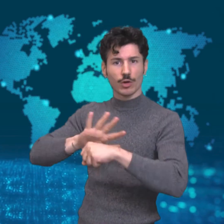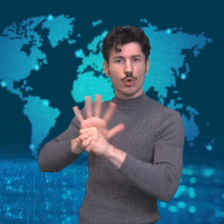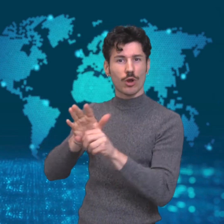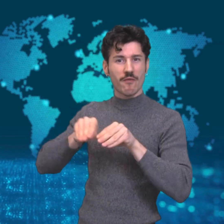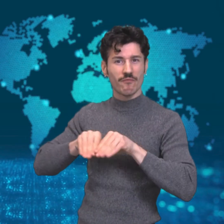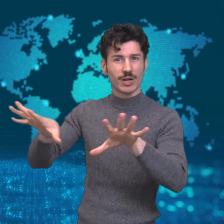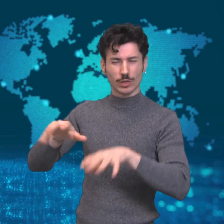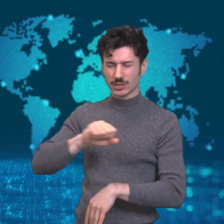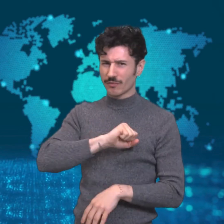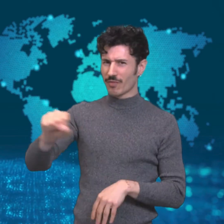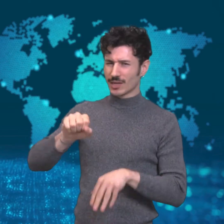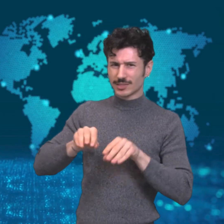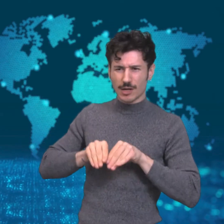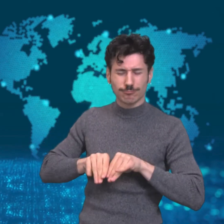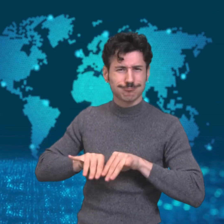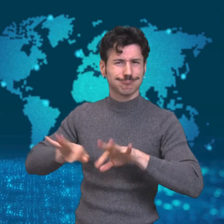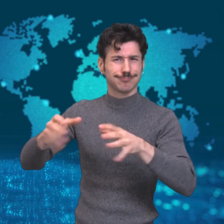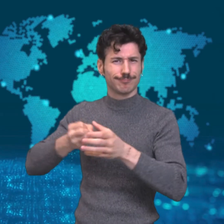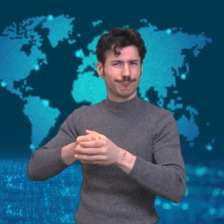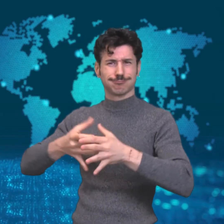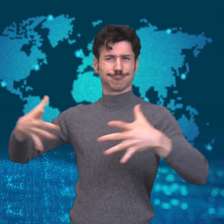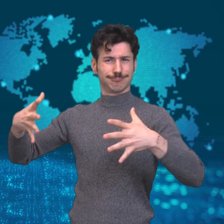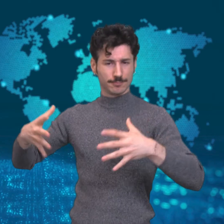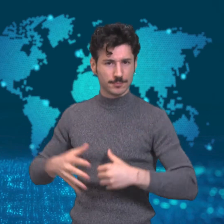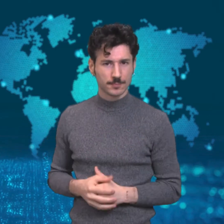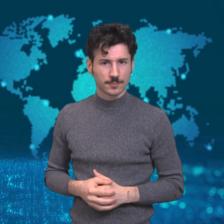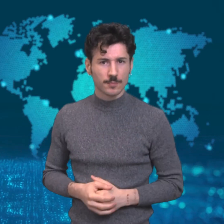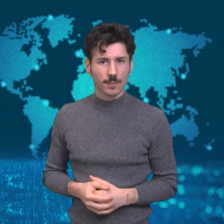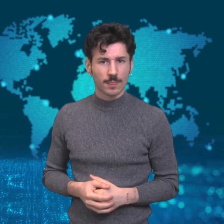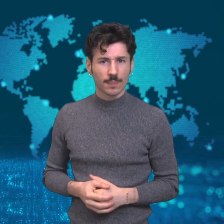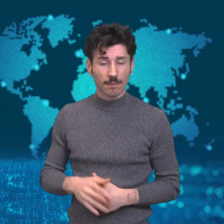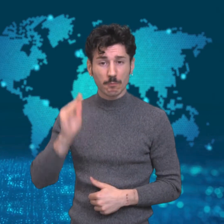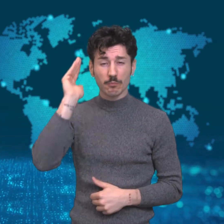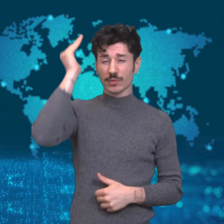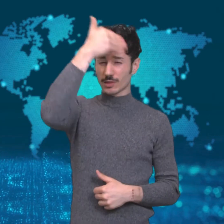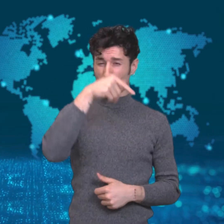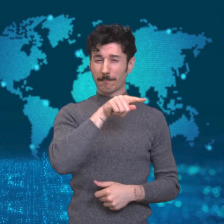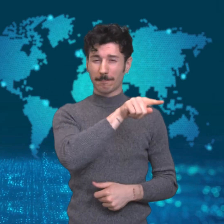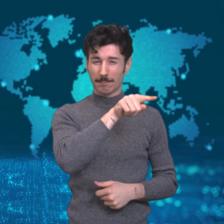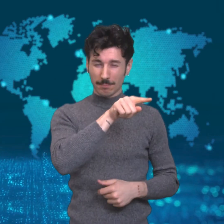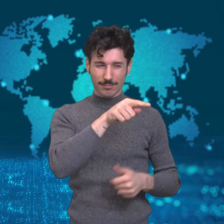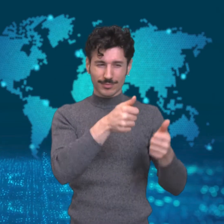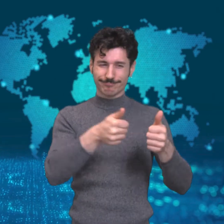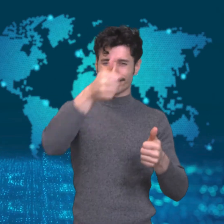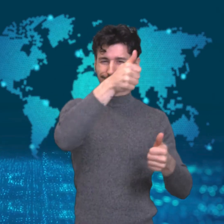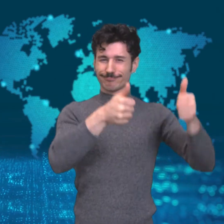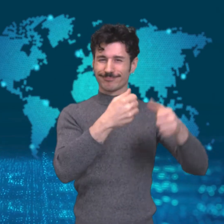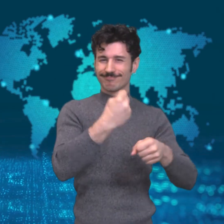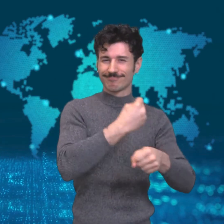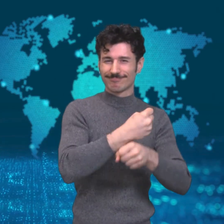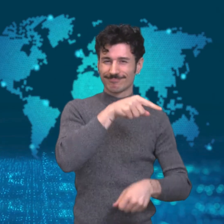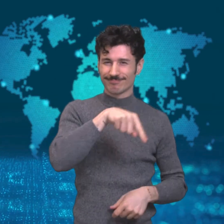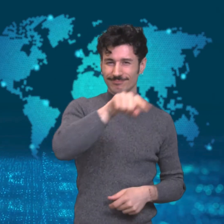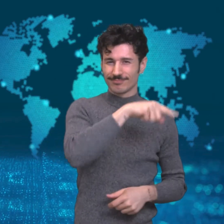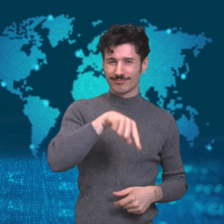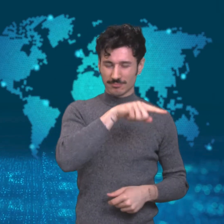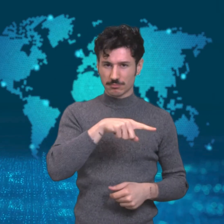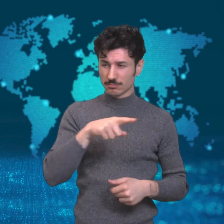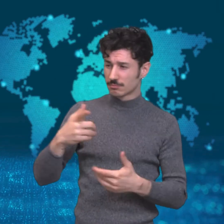coronavirus outbreak in China. The Trump administration officials ignored the